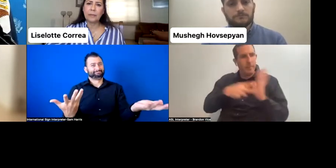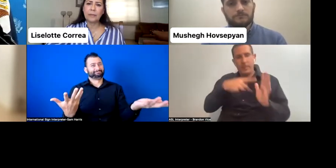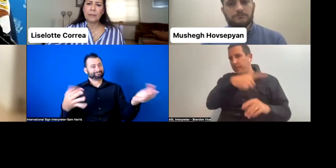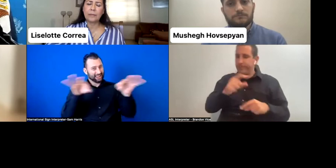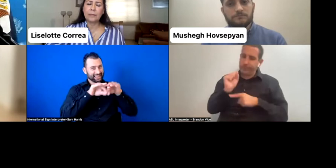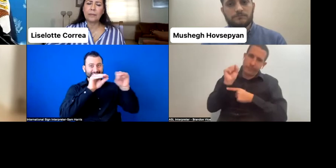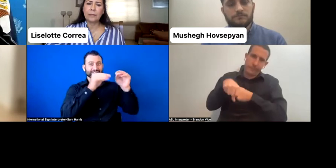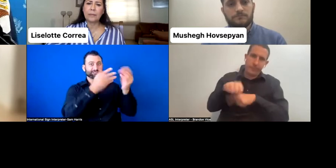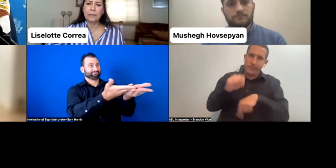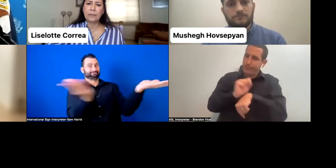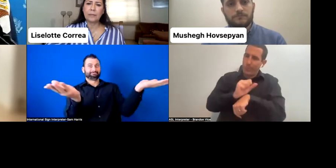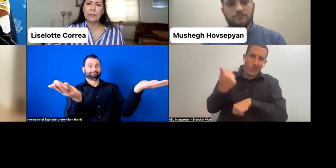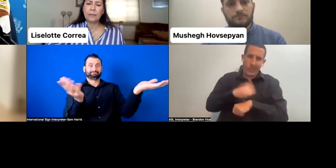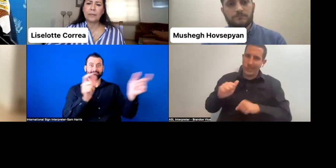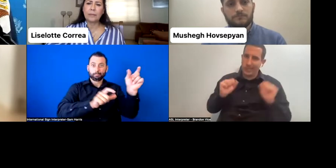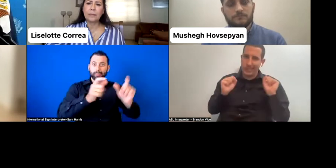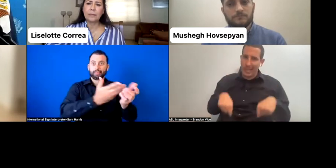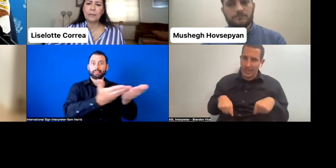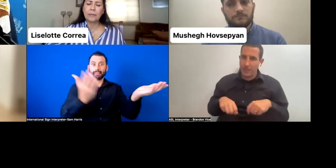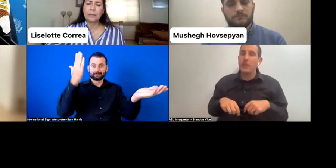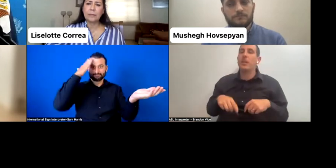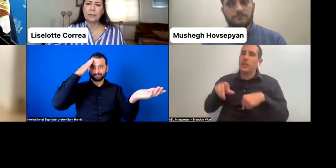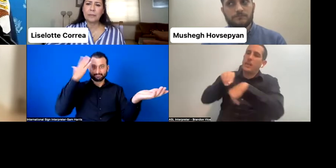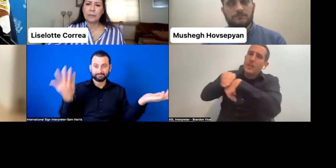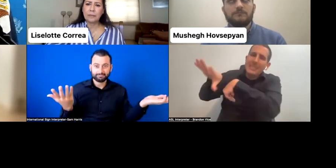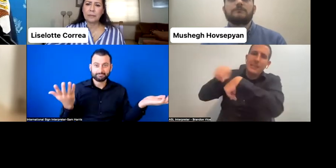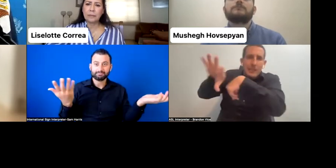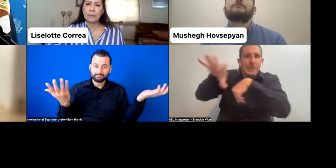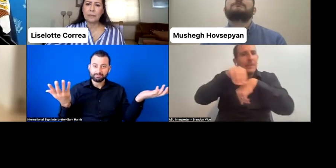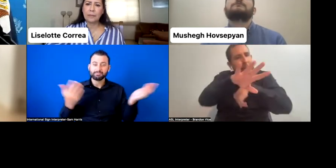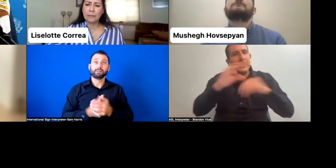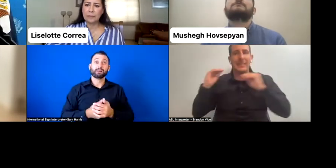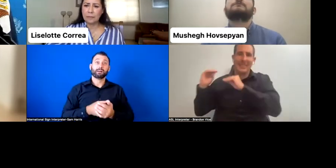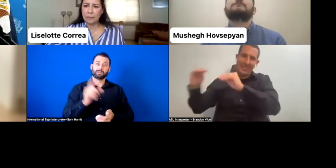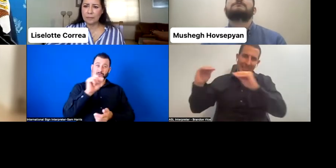The second approach, and I would like you to talk about that in terms of challenges, I also